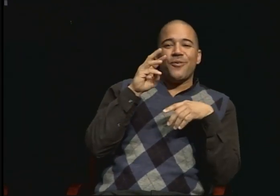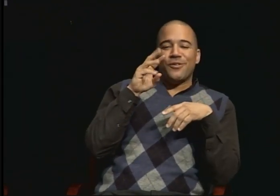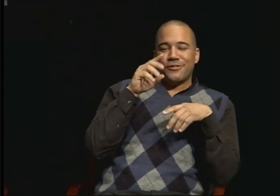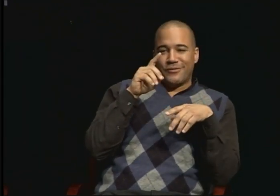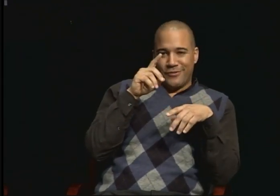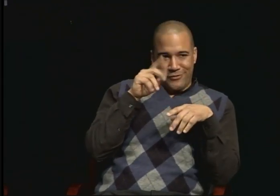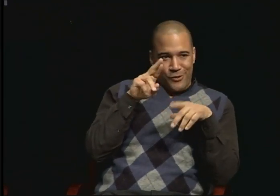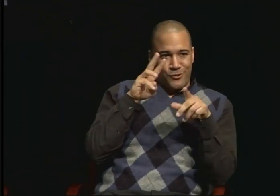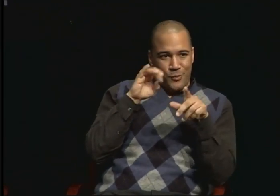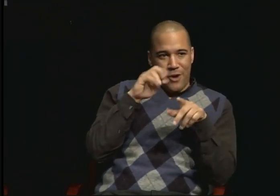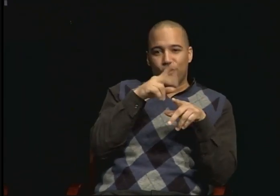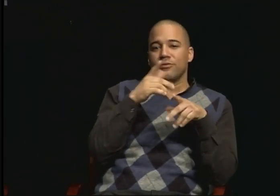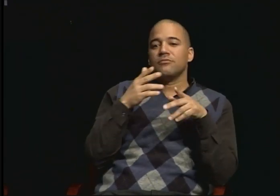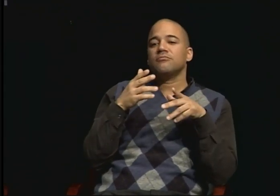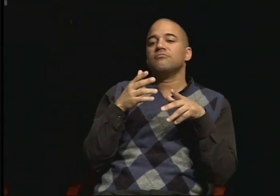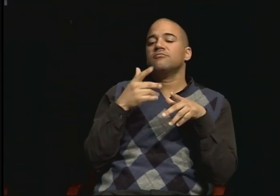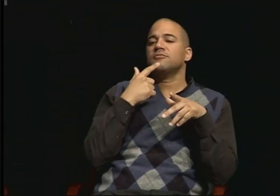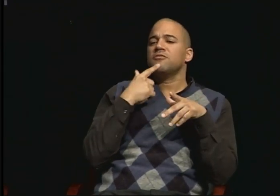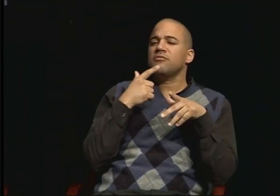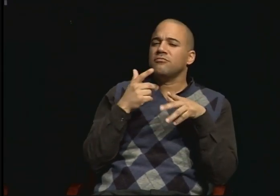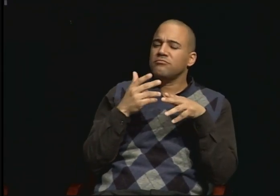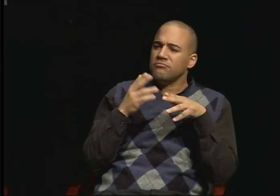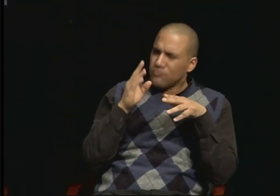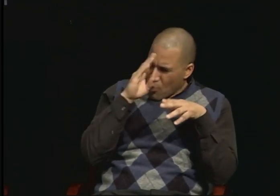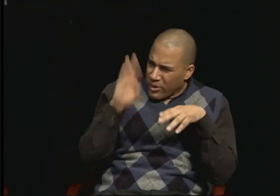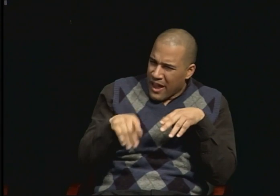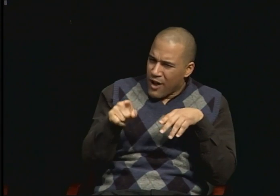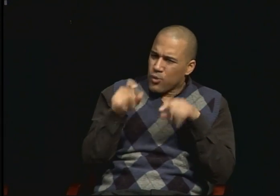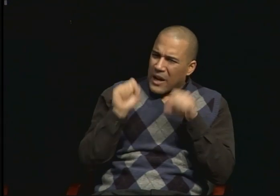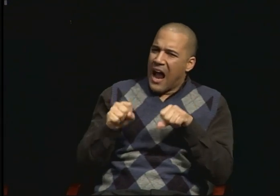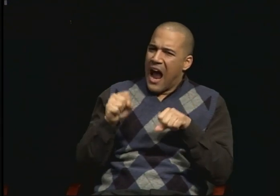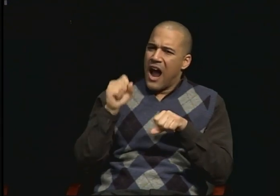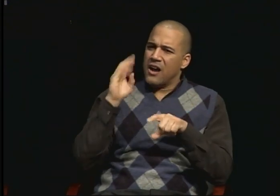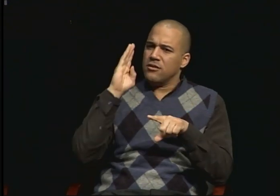after you're finished with your bachelor's degree go straight into the doctorate program.